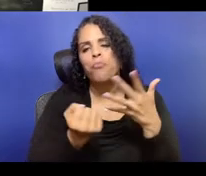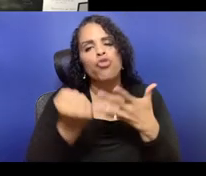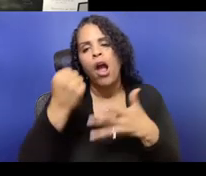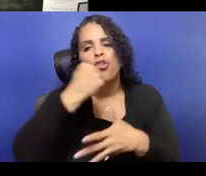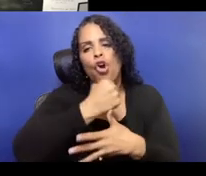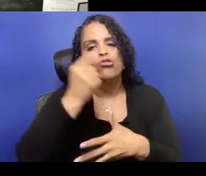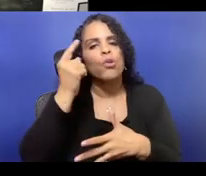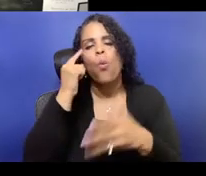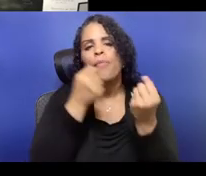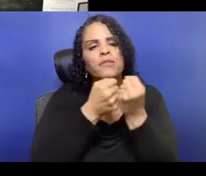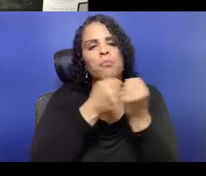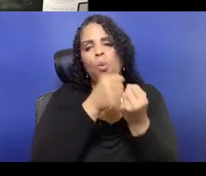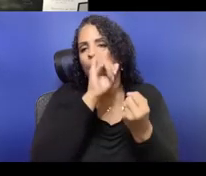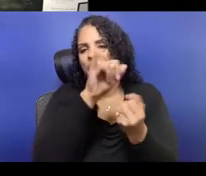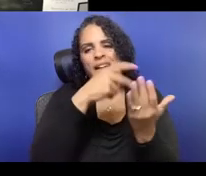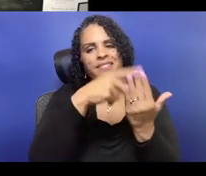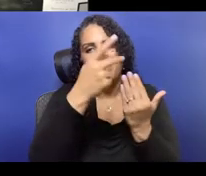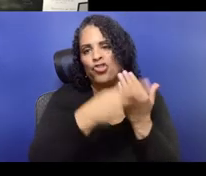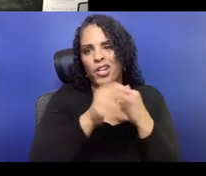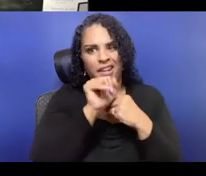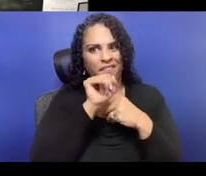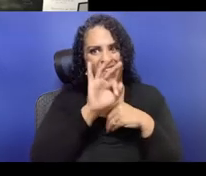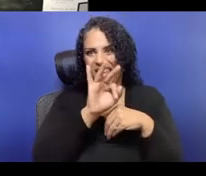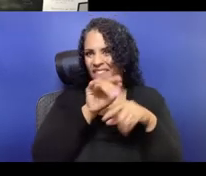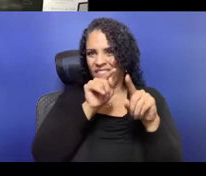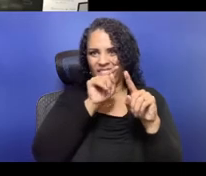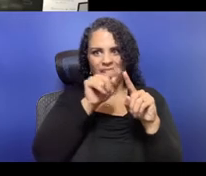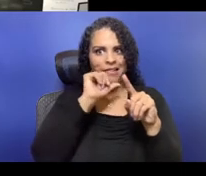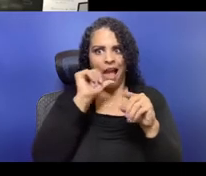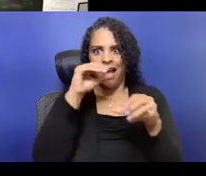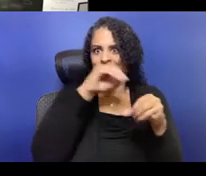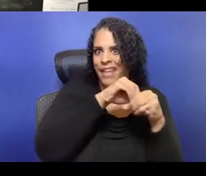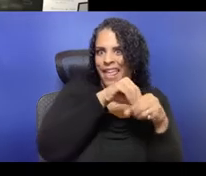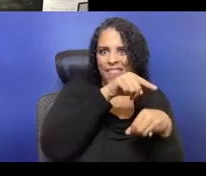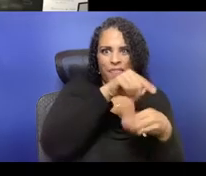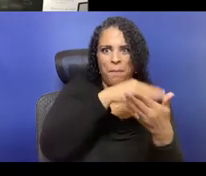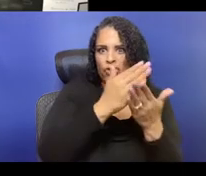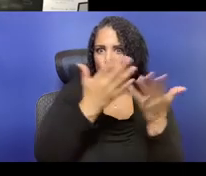so I'm just like, I can't, I'm sorry. I just like, nodding and nodding and nodding and nodding, yes .